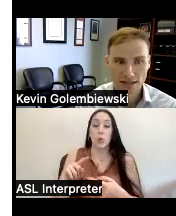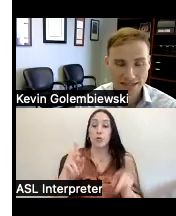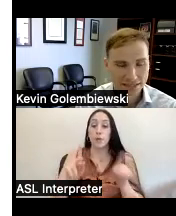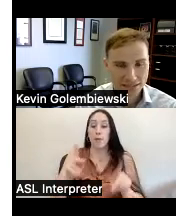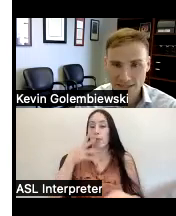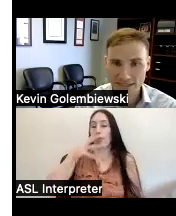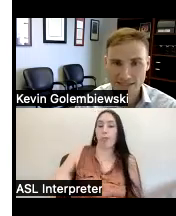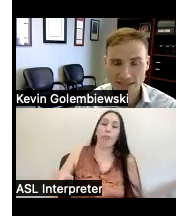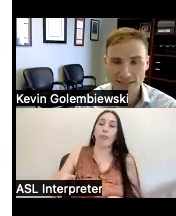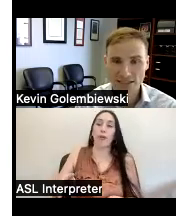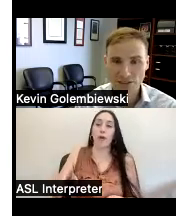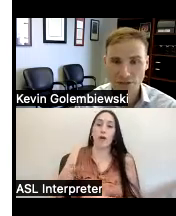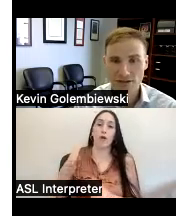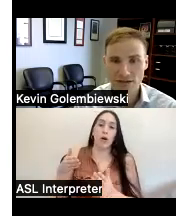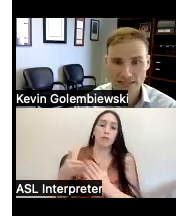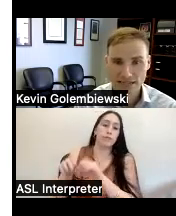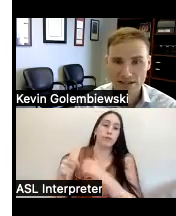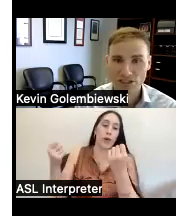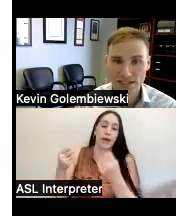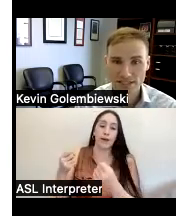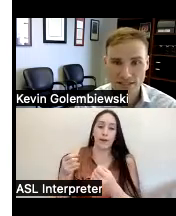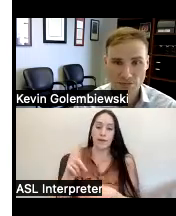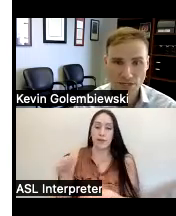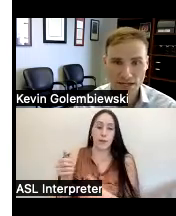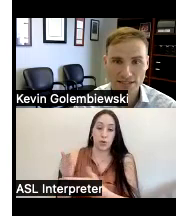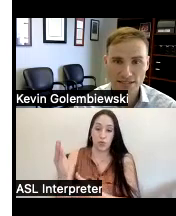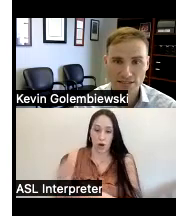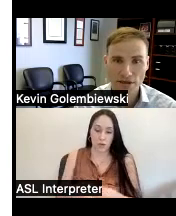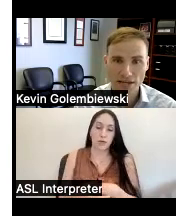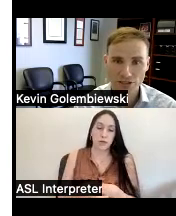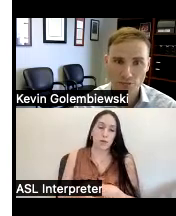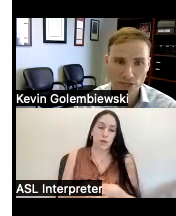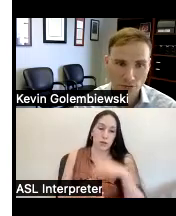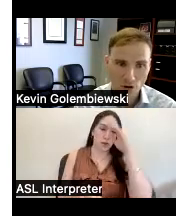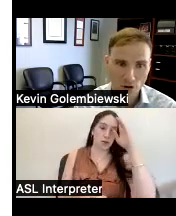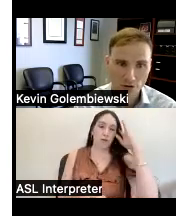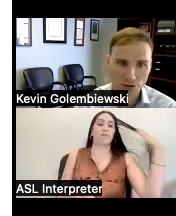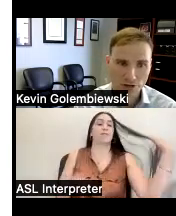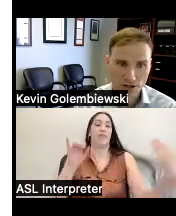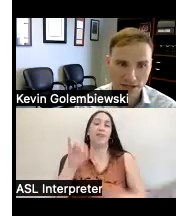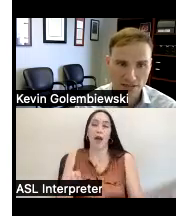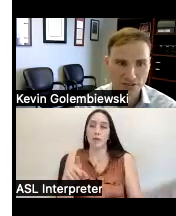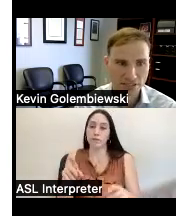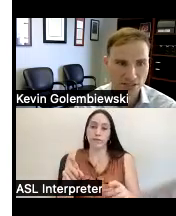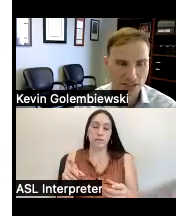that's consistently an issue and that's kind of the Genesis of the p a system making sure people aren't abused or neglected in facilities